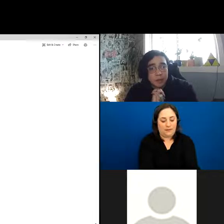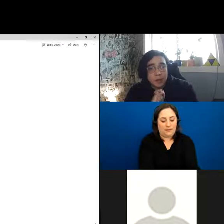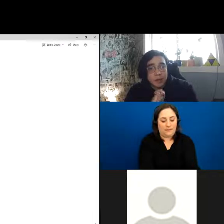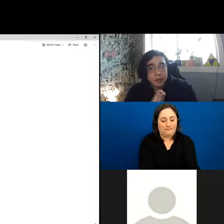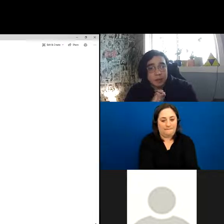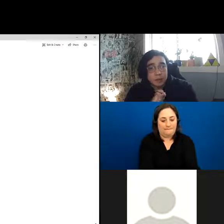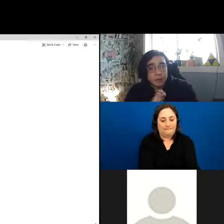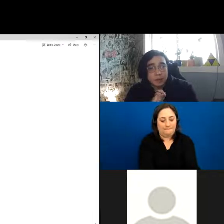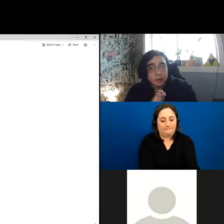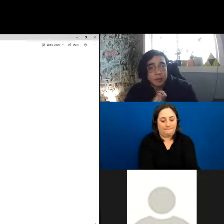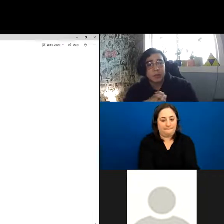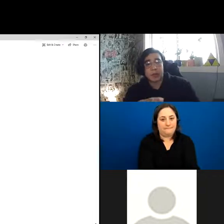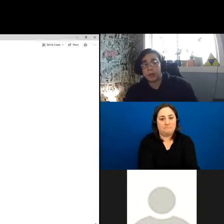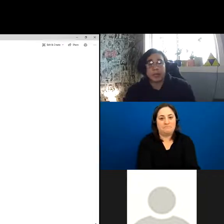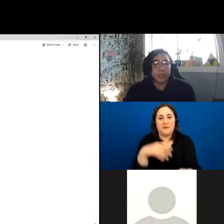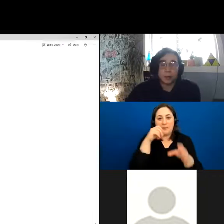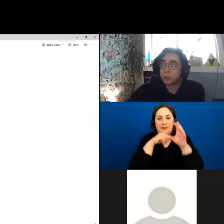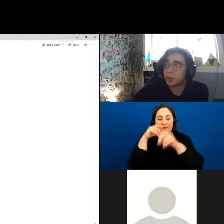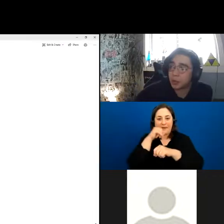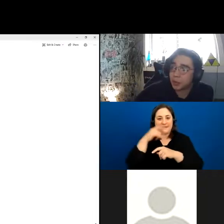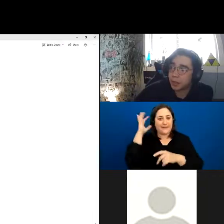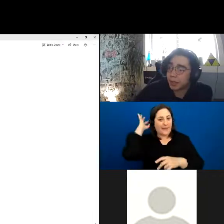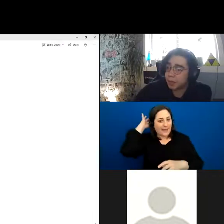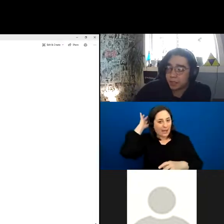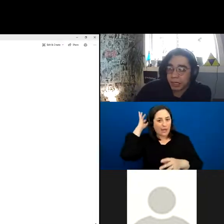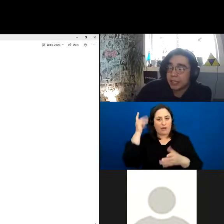awesome. Alrighty, I will show you what the image is,